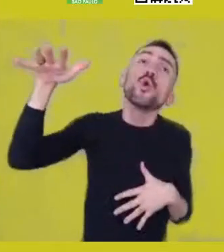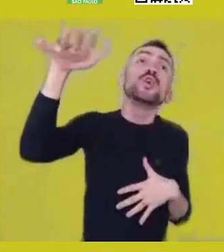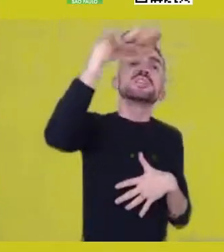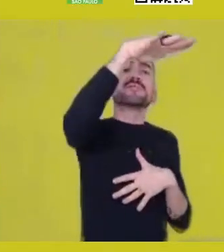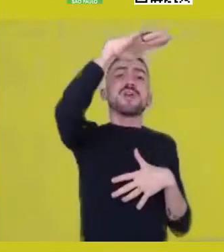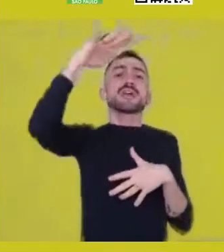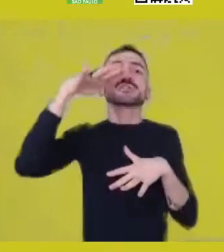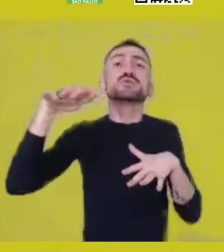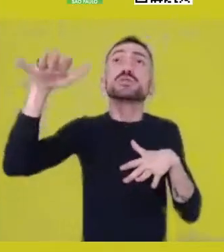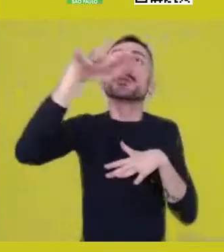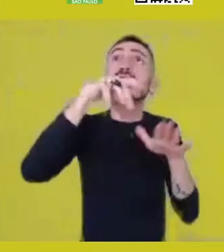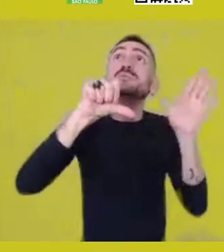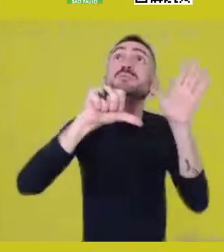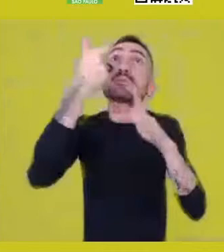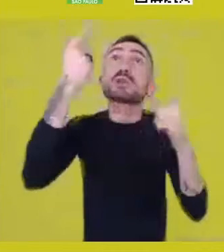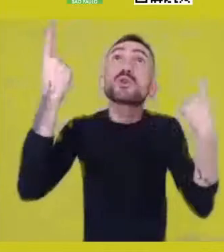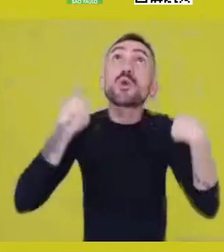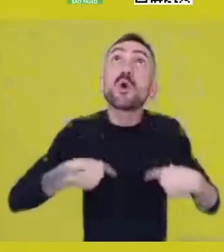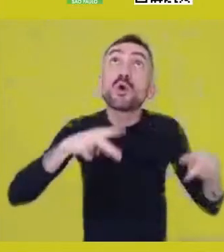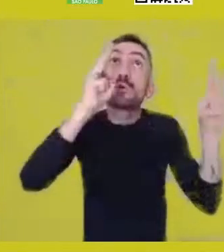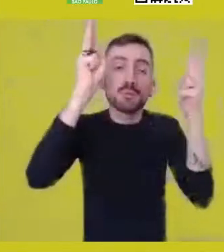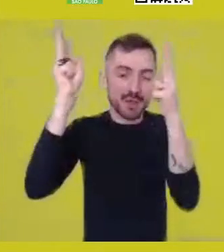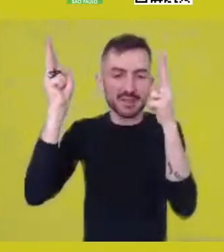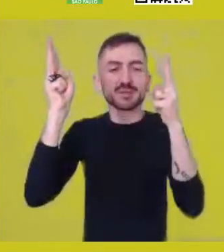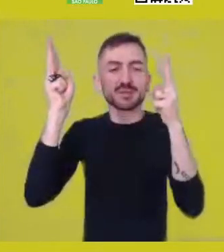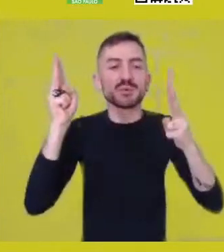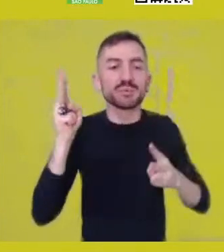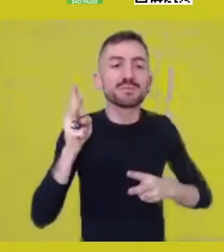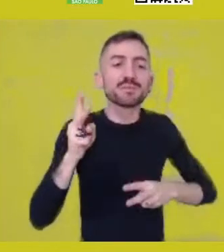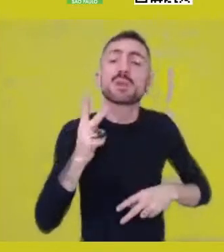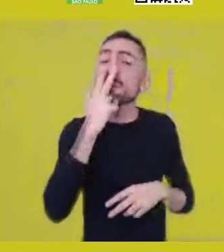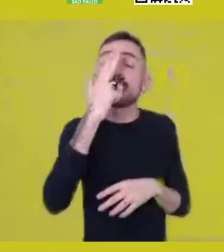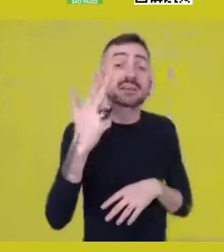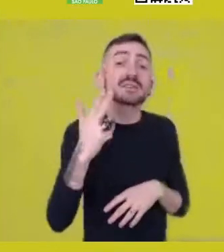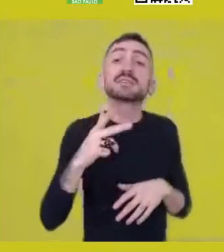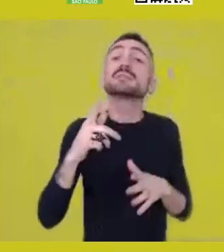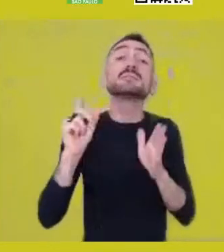I think it is born first in ancestry.